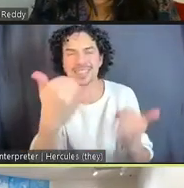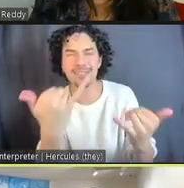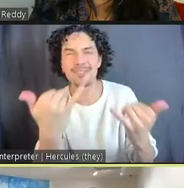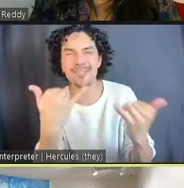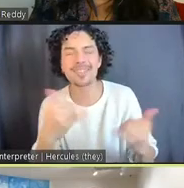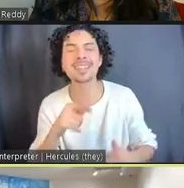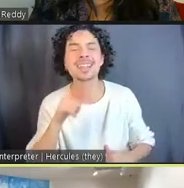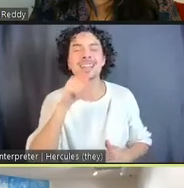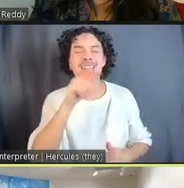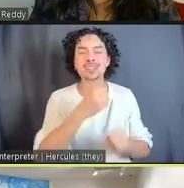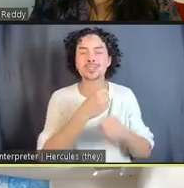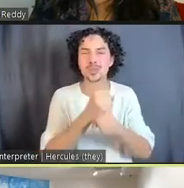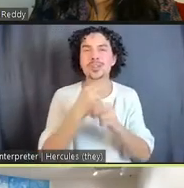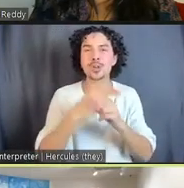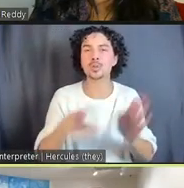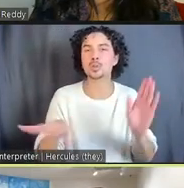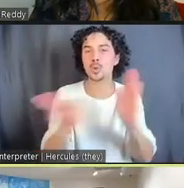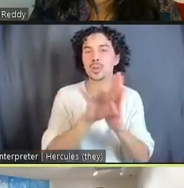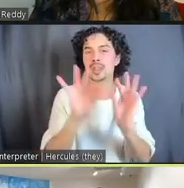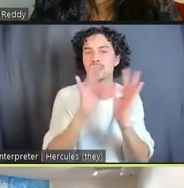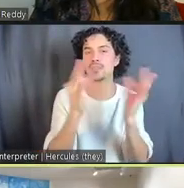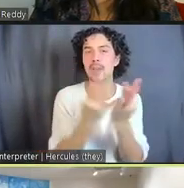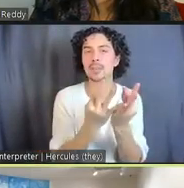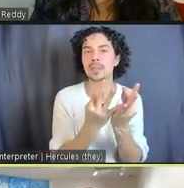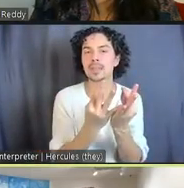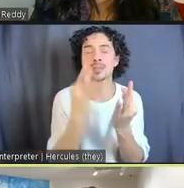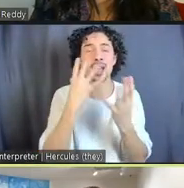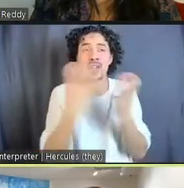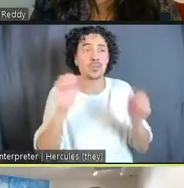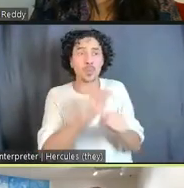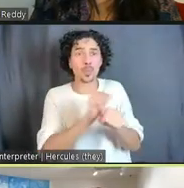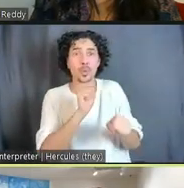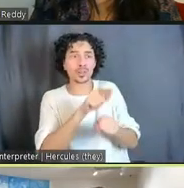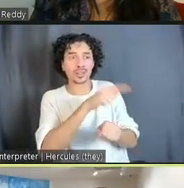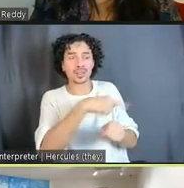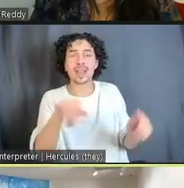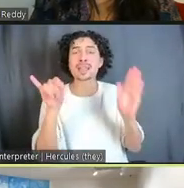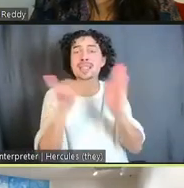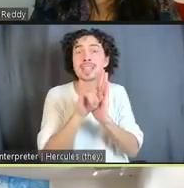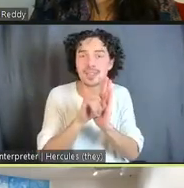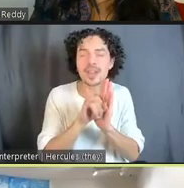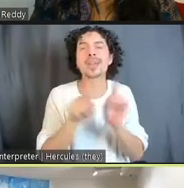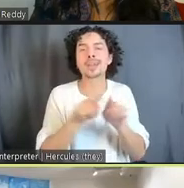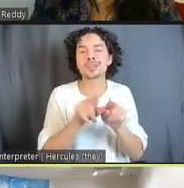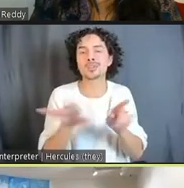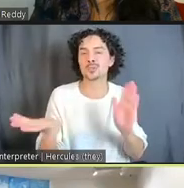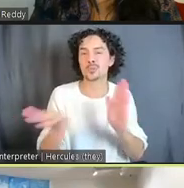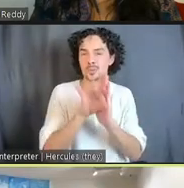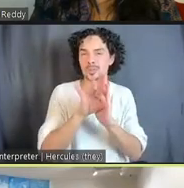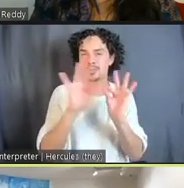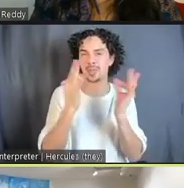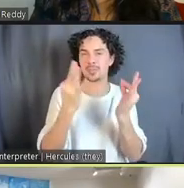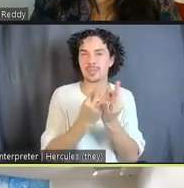"Chosen Family" because a lot of the artists in "Marking Time" right now are identifying as Chosen Family, they're curating shows together, they're